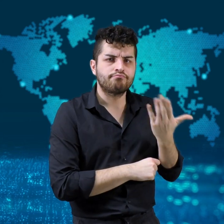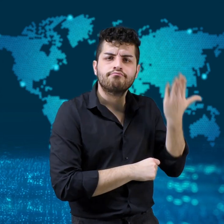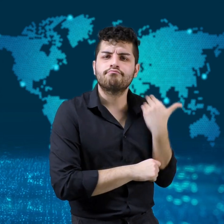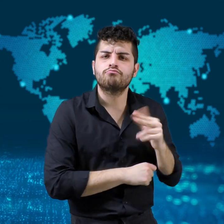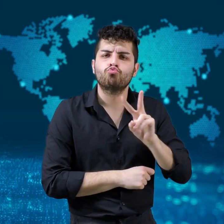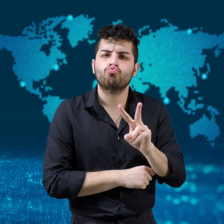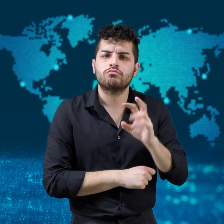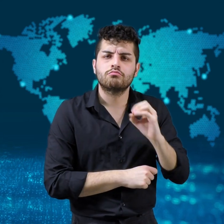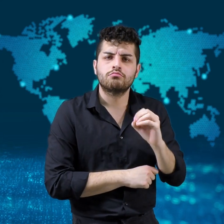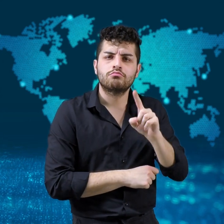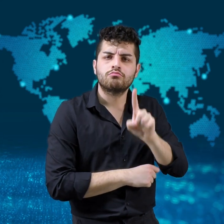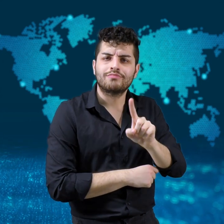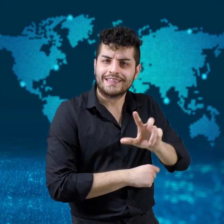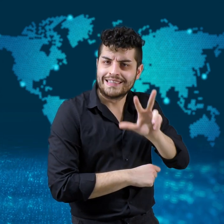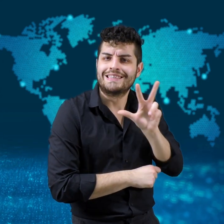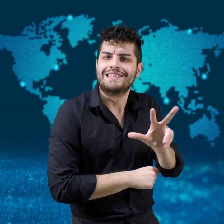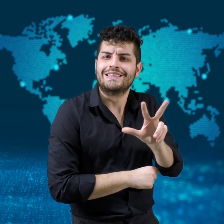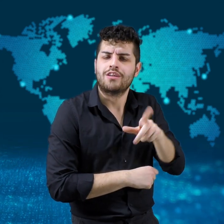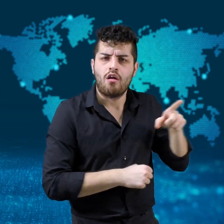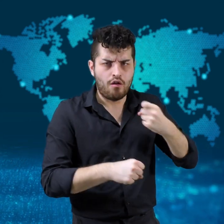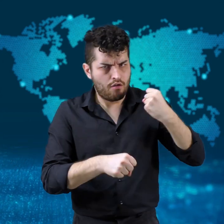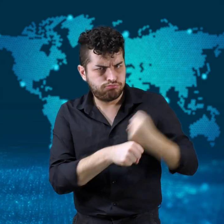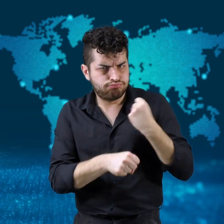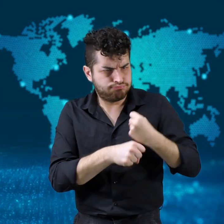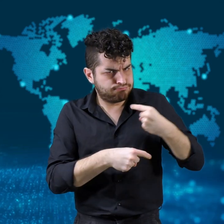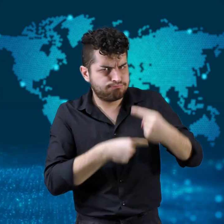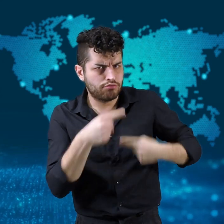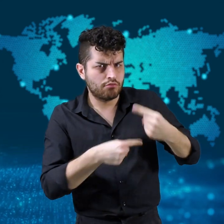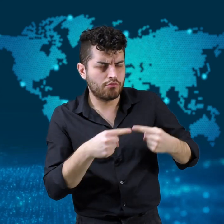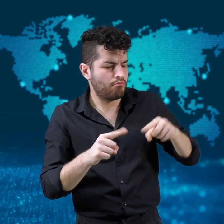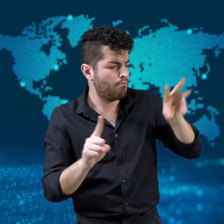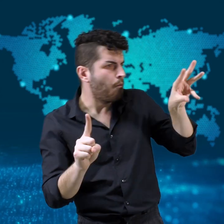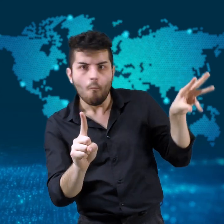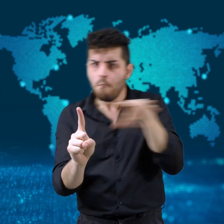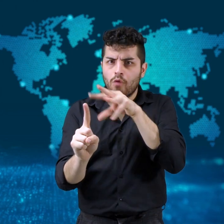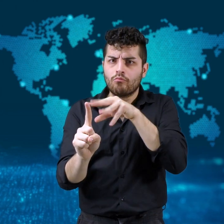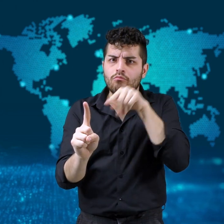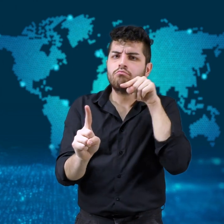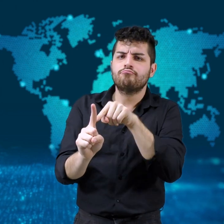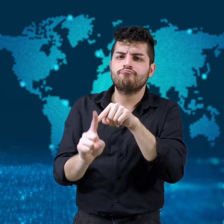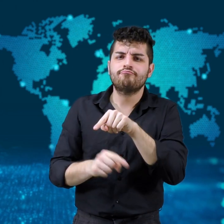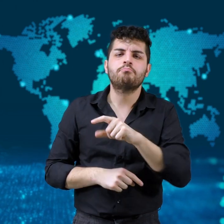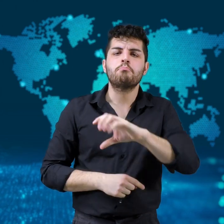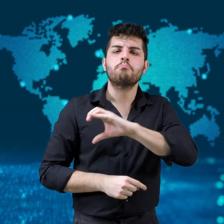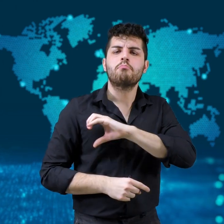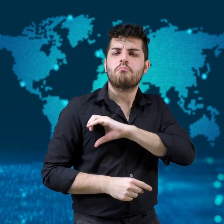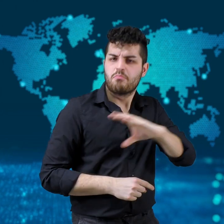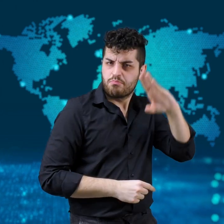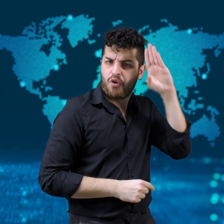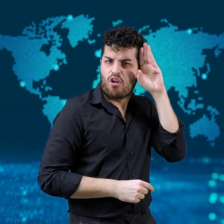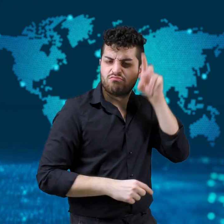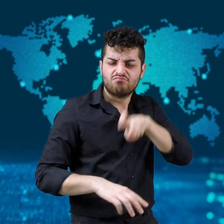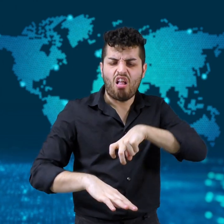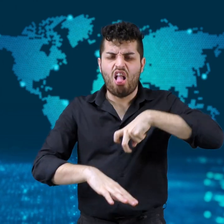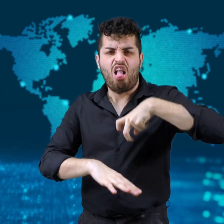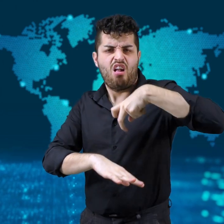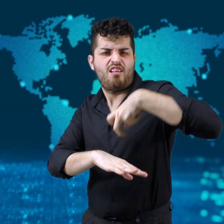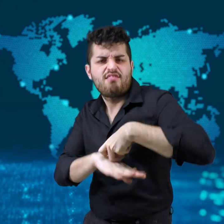Although the Black Lives Matter movement began in 2013,